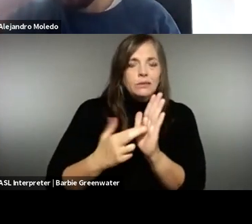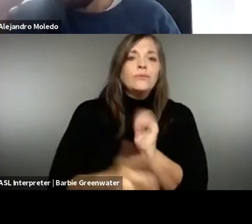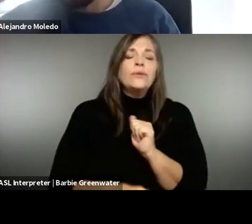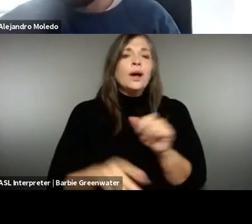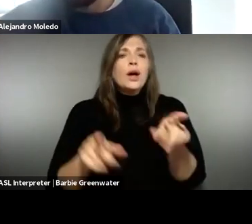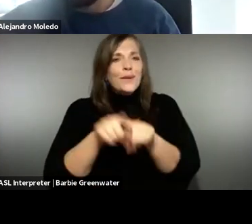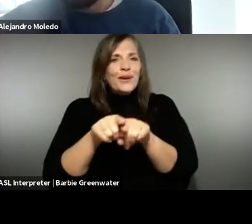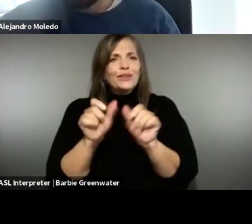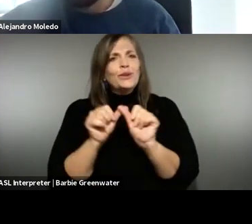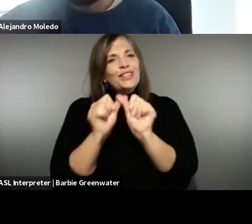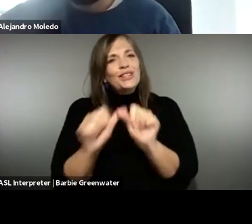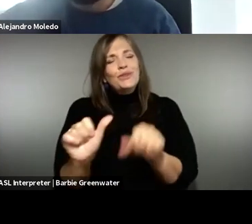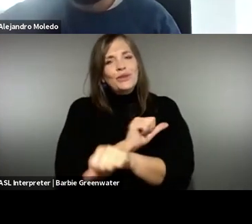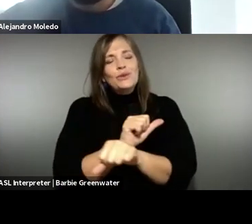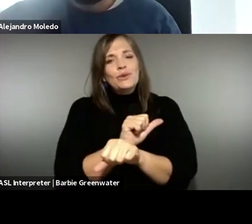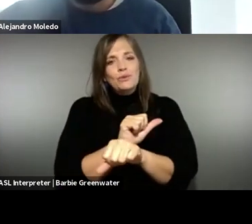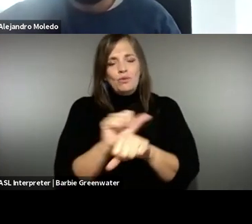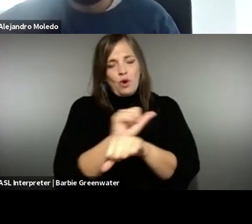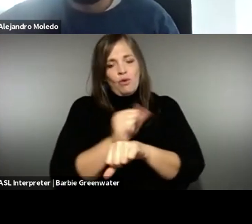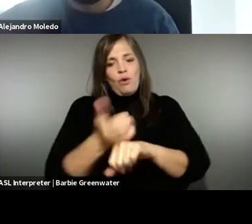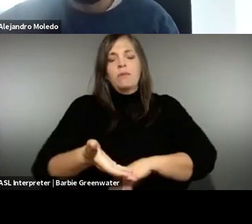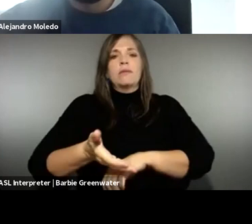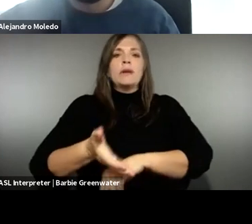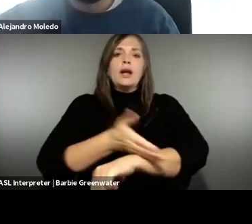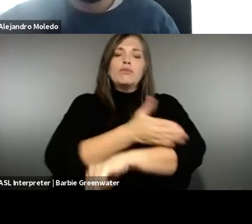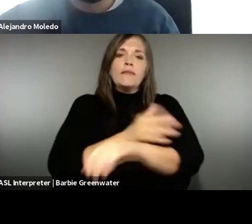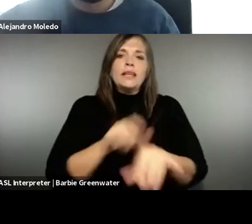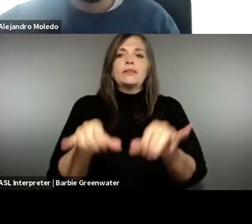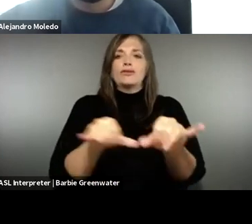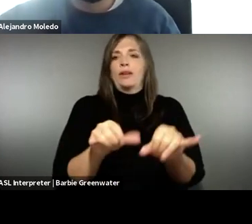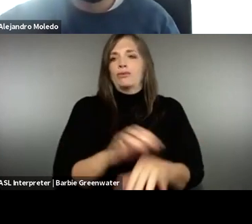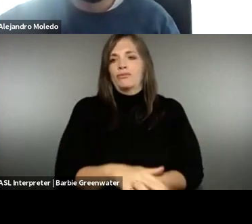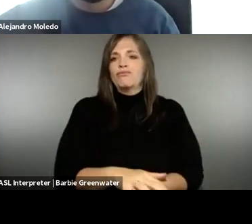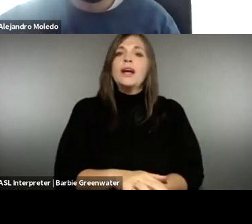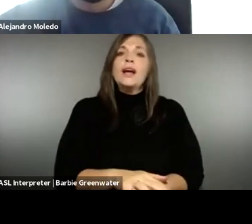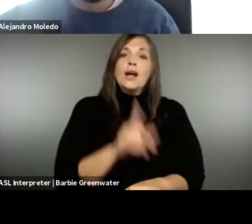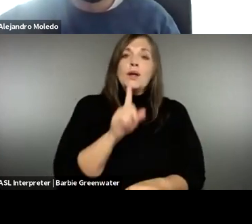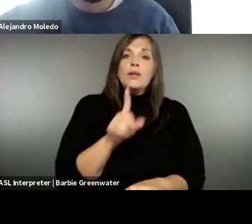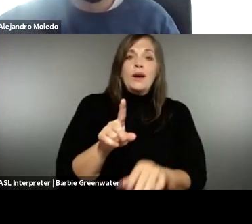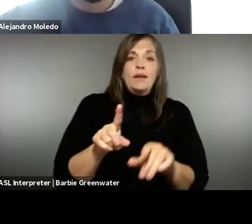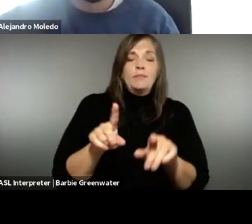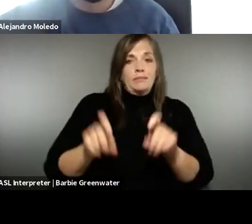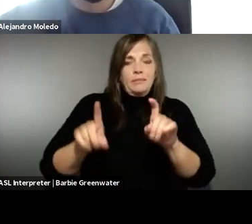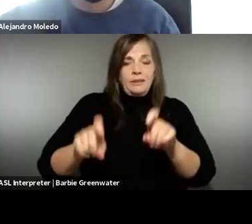, adding more guidance, but also improving the standards and continually working on improving the standards. There's work on